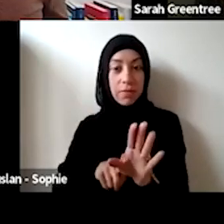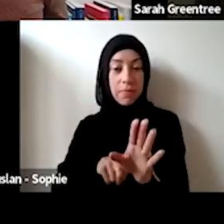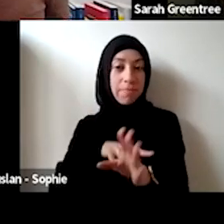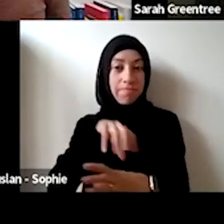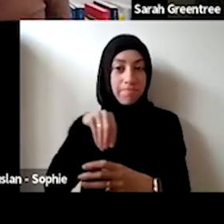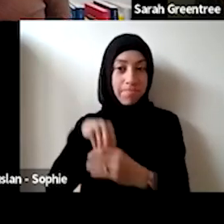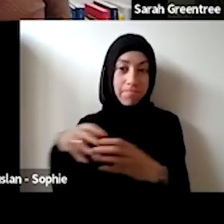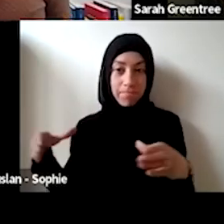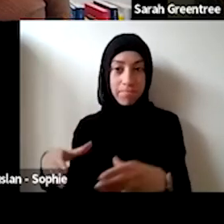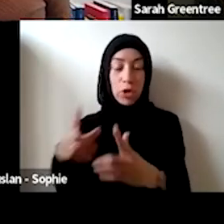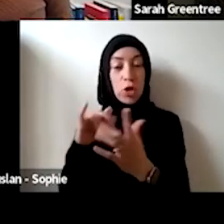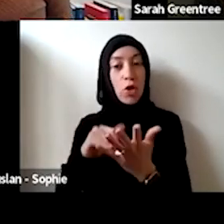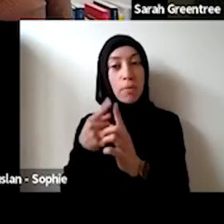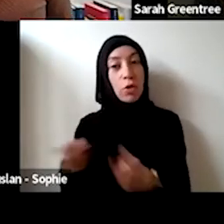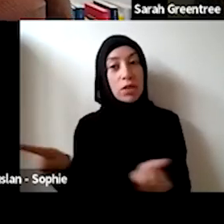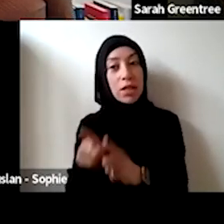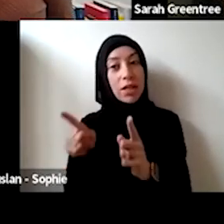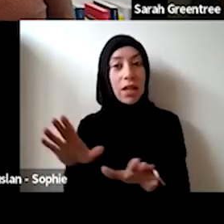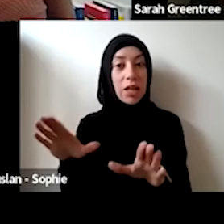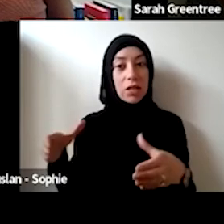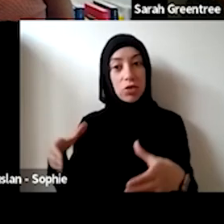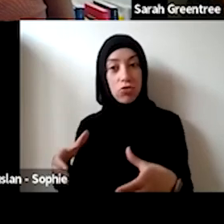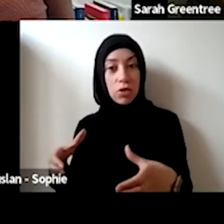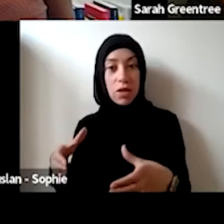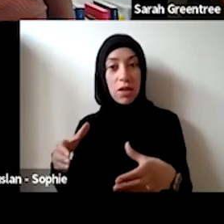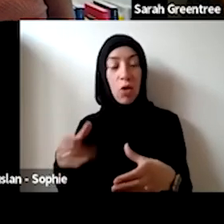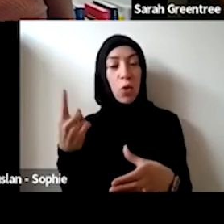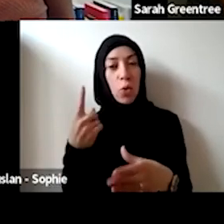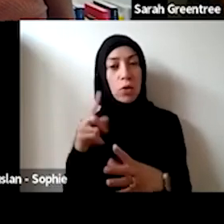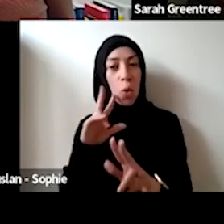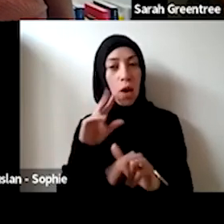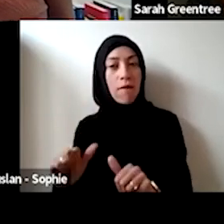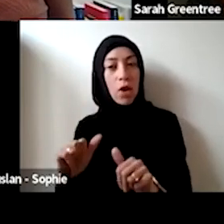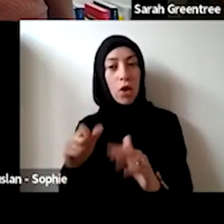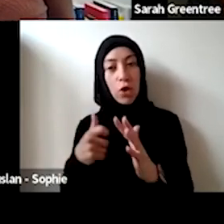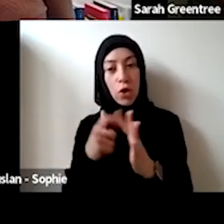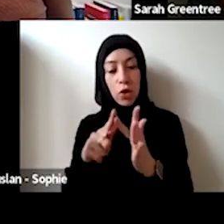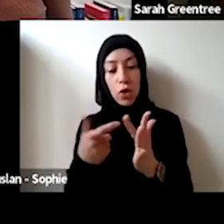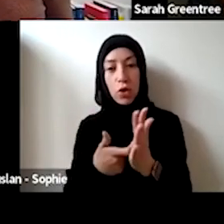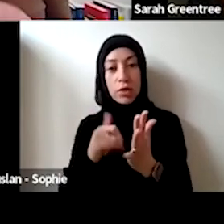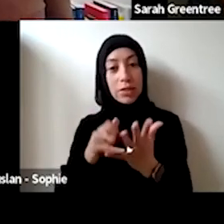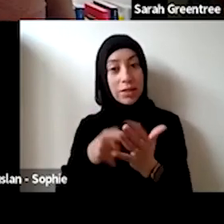does have activity that falls in the creative industries space. So if it was a music organisation, have chat with our head of using . -- Music.